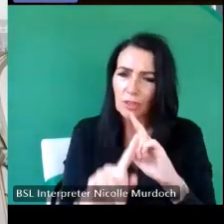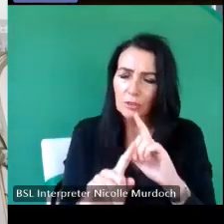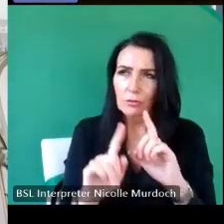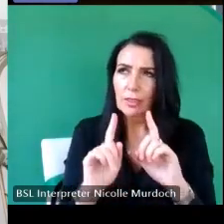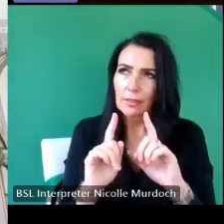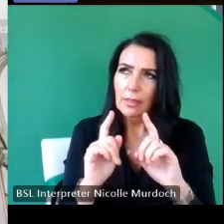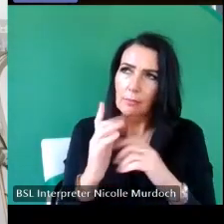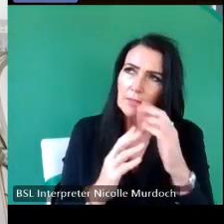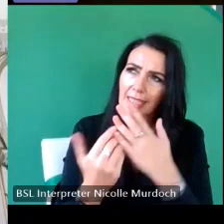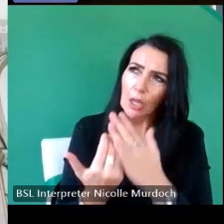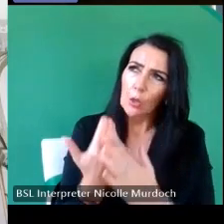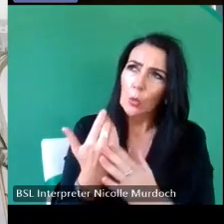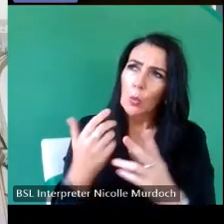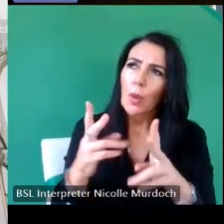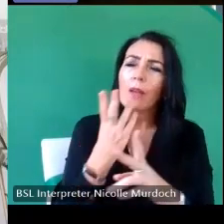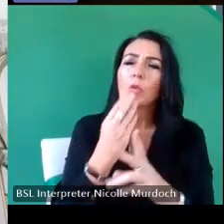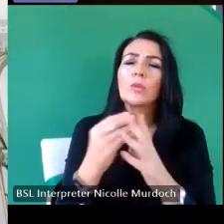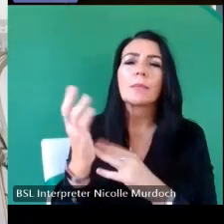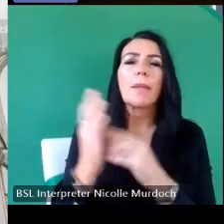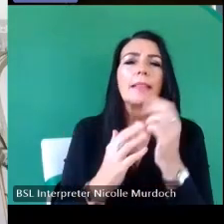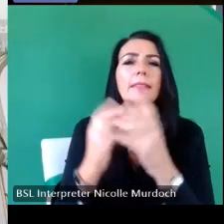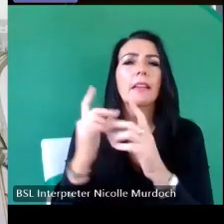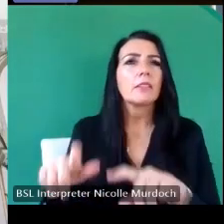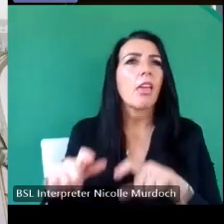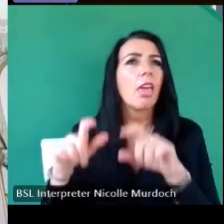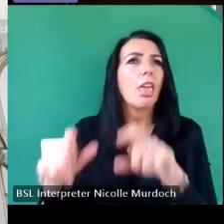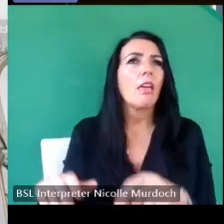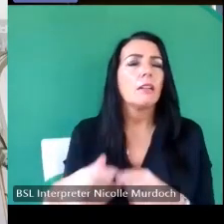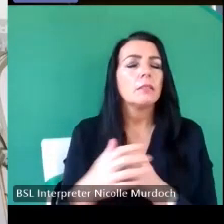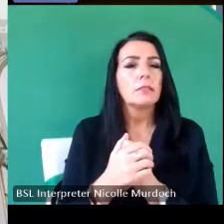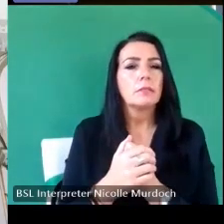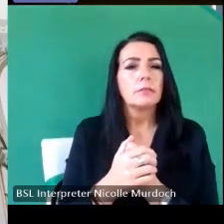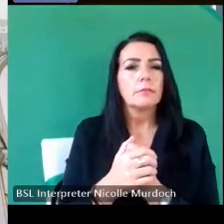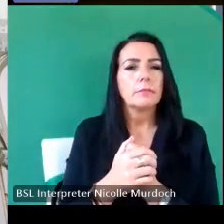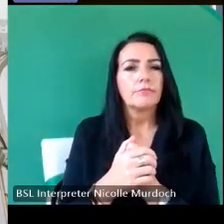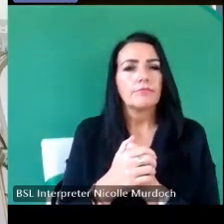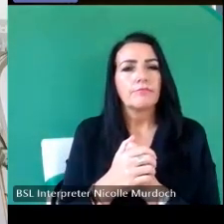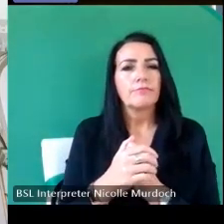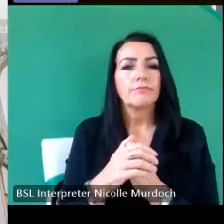new use so the challenge is ask not what you can do for the historic building but ask the